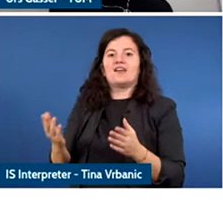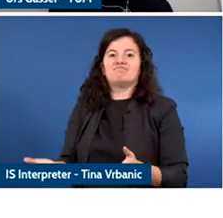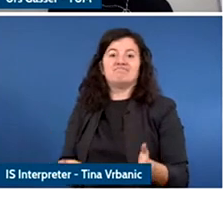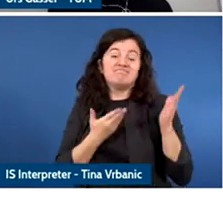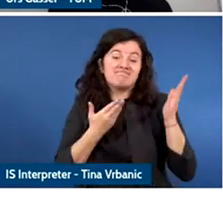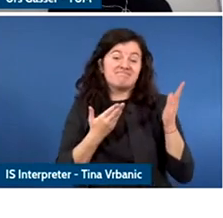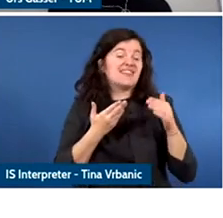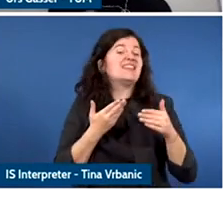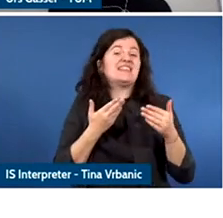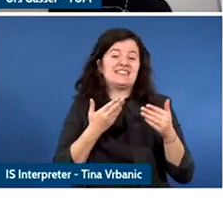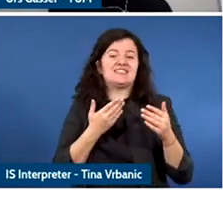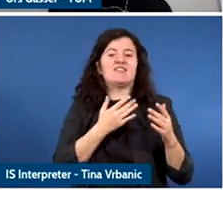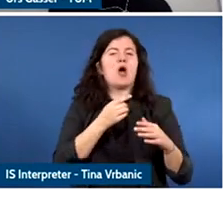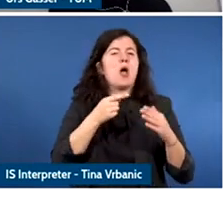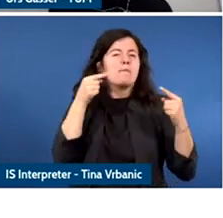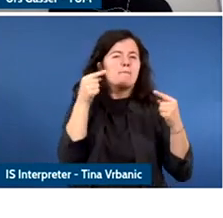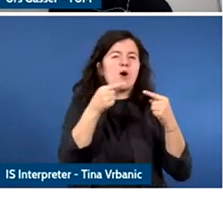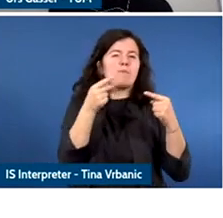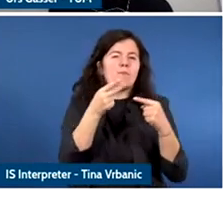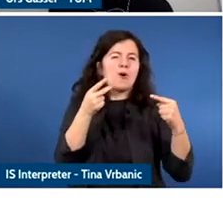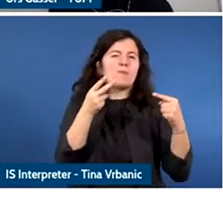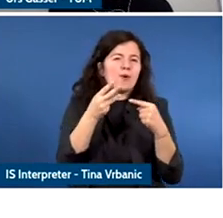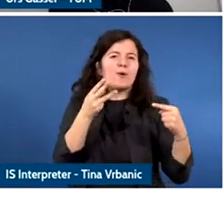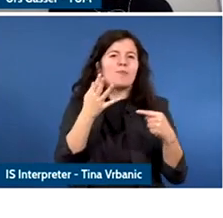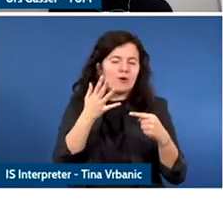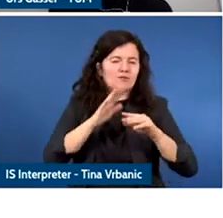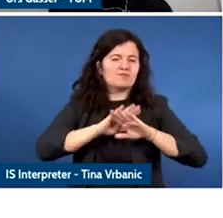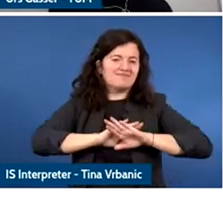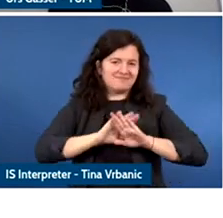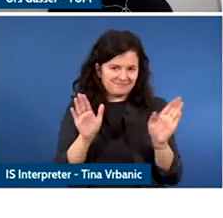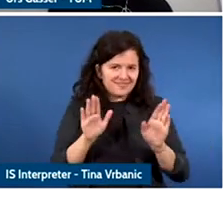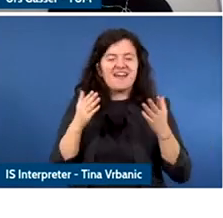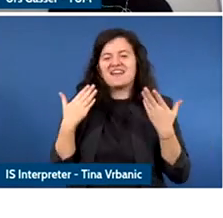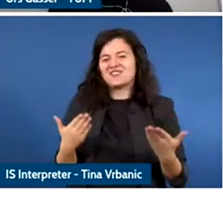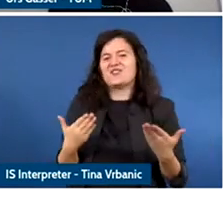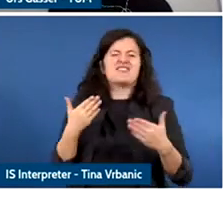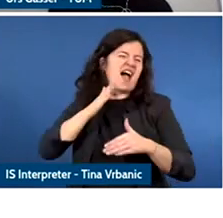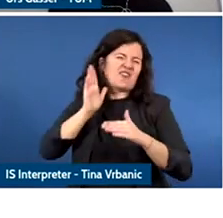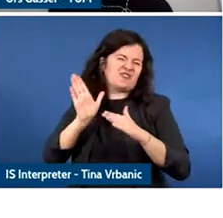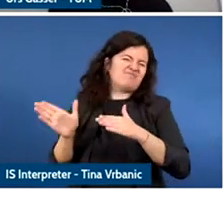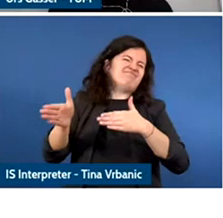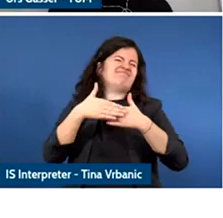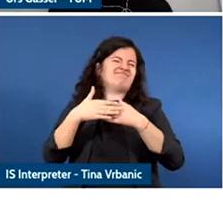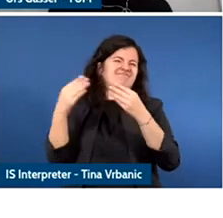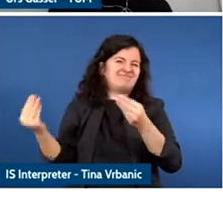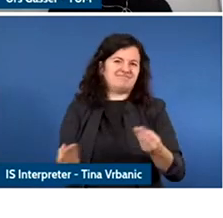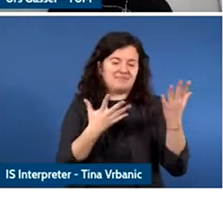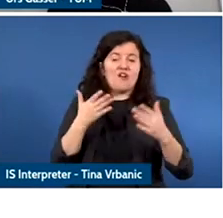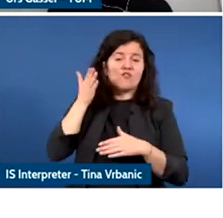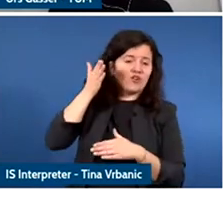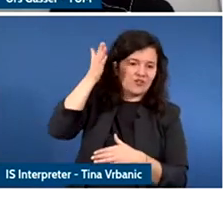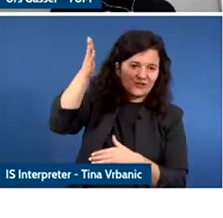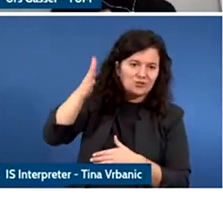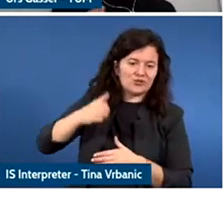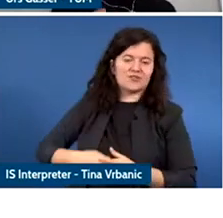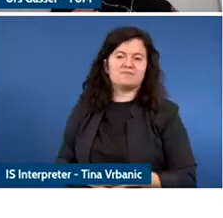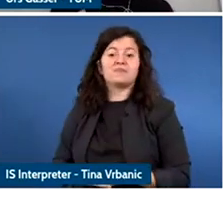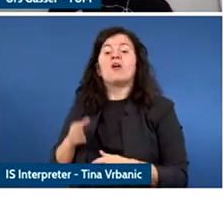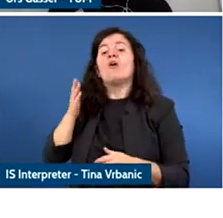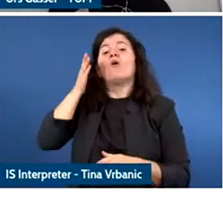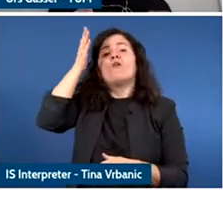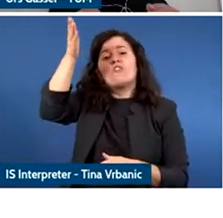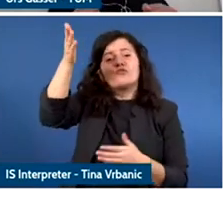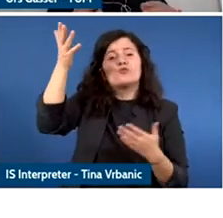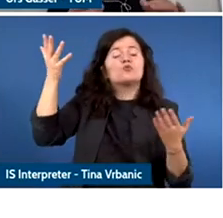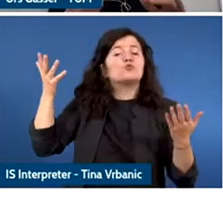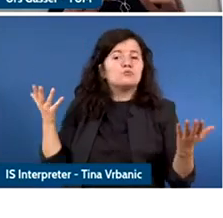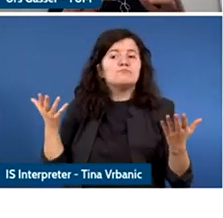As we move into the future, I think we arrive at the point where, it's fair to say